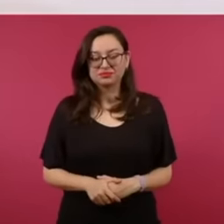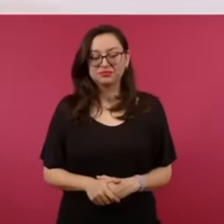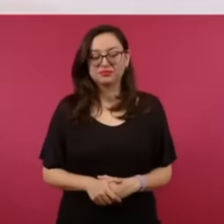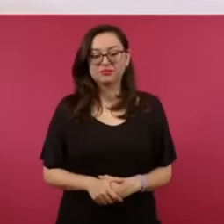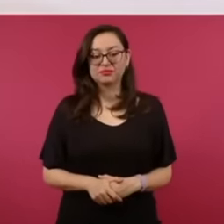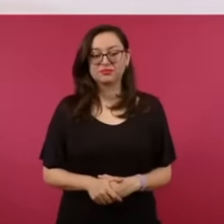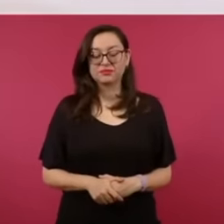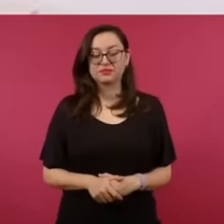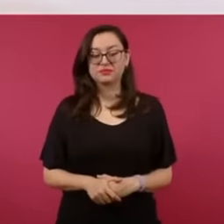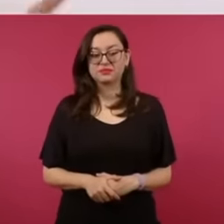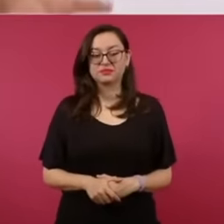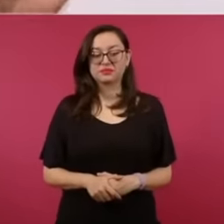Well it is not a